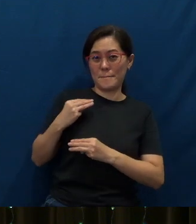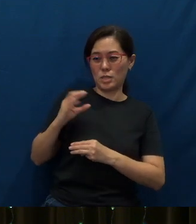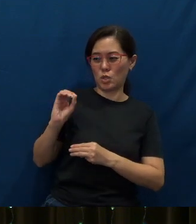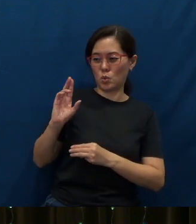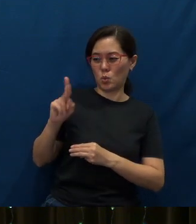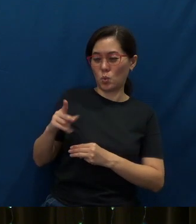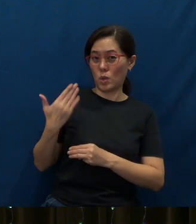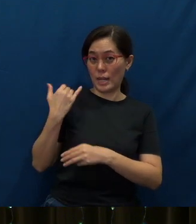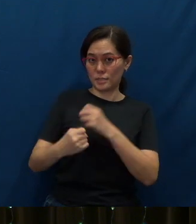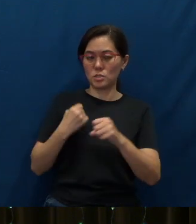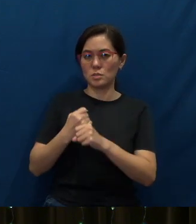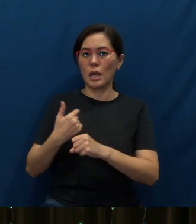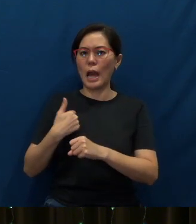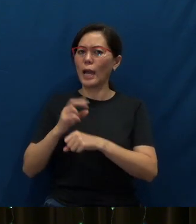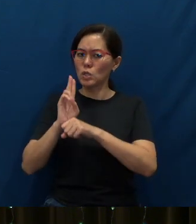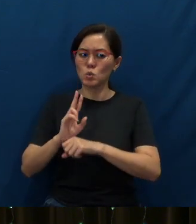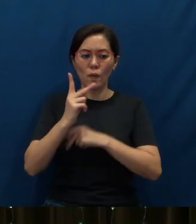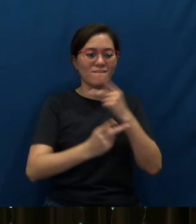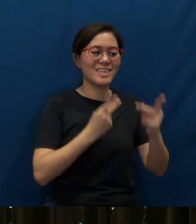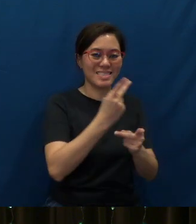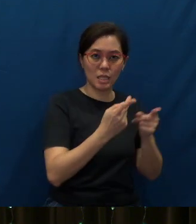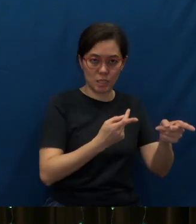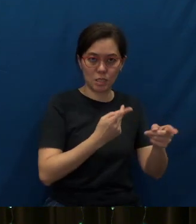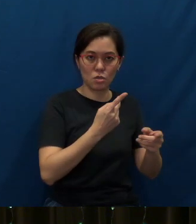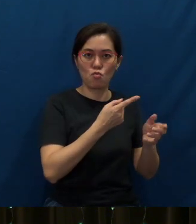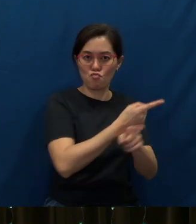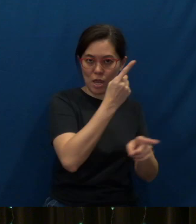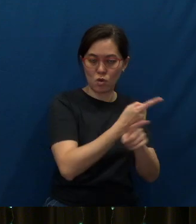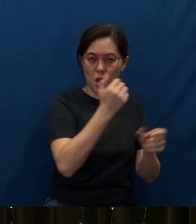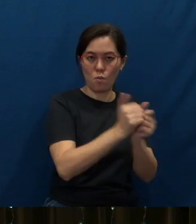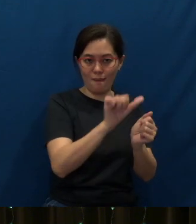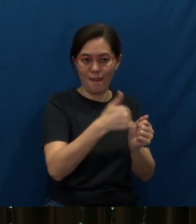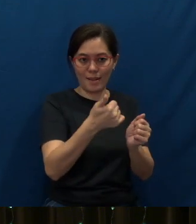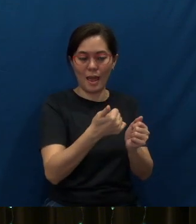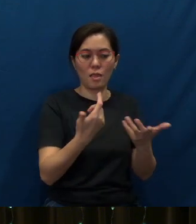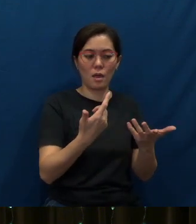I used to visit Myanmar regularly with another fellow worker from a